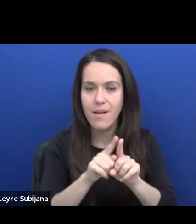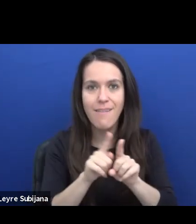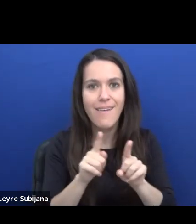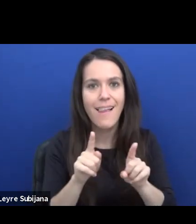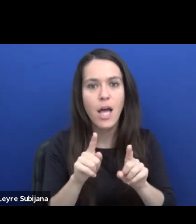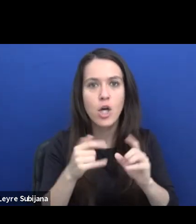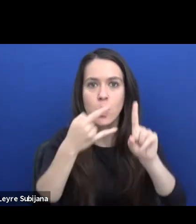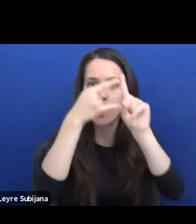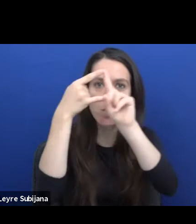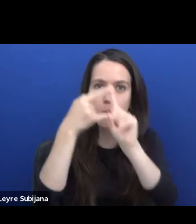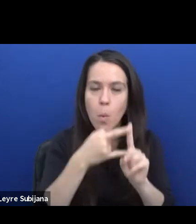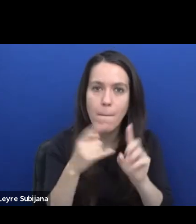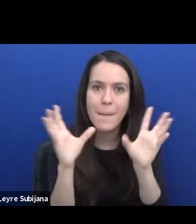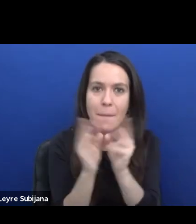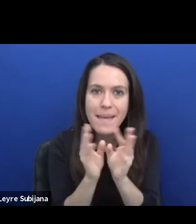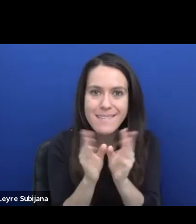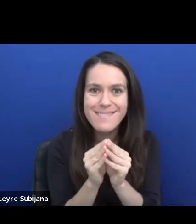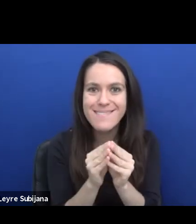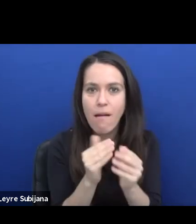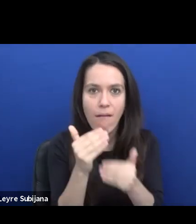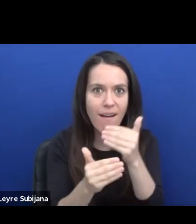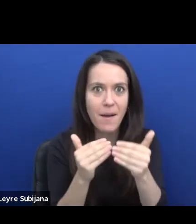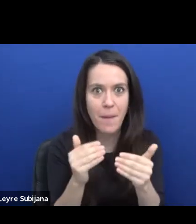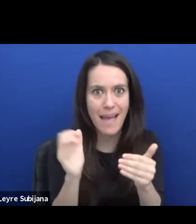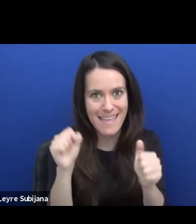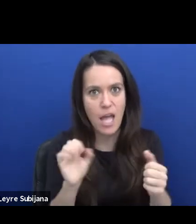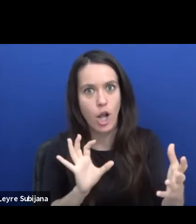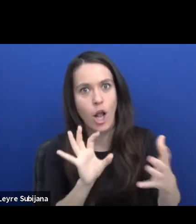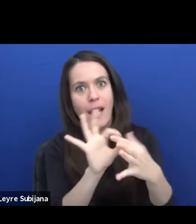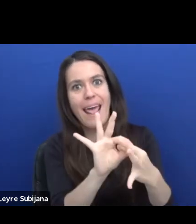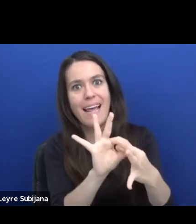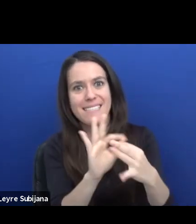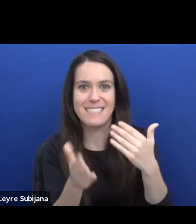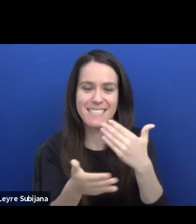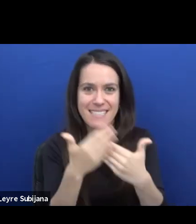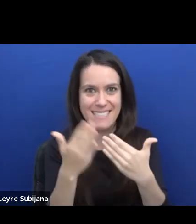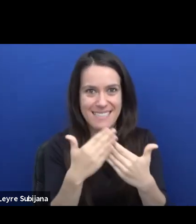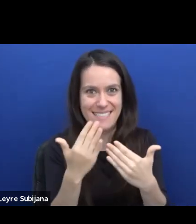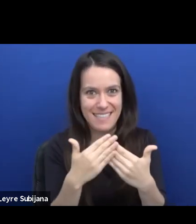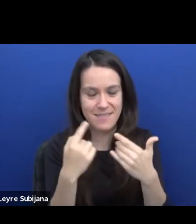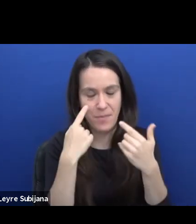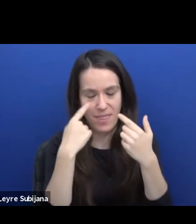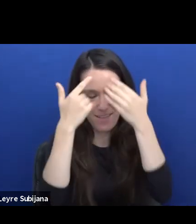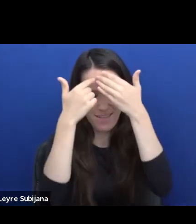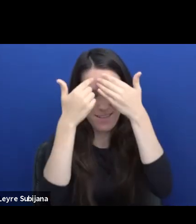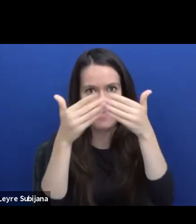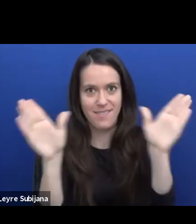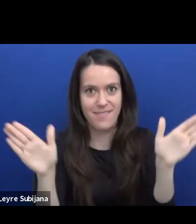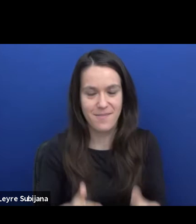because now everyone knows we are just right in it. So, yeah.